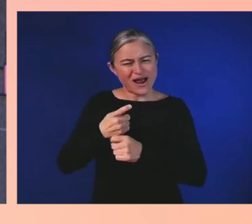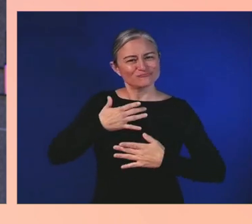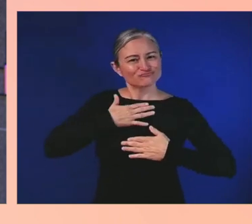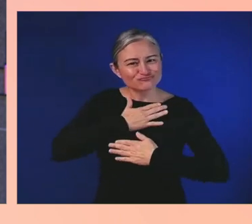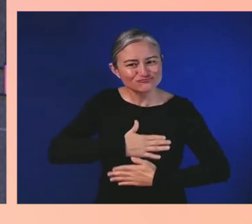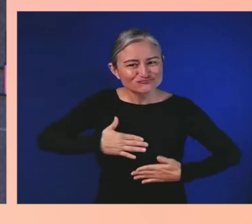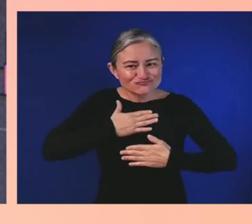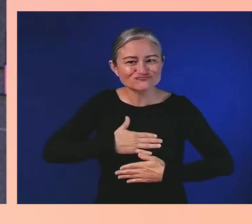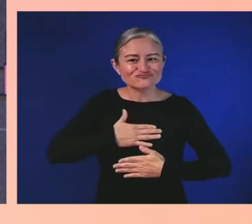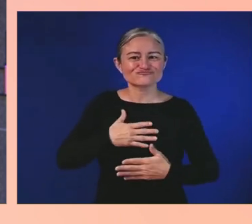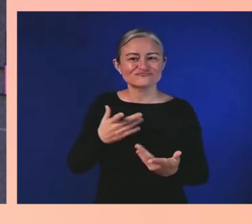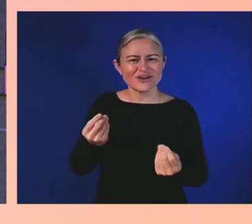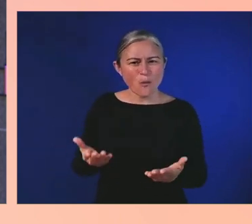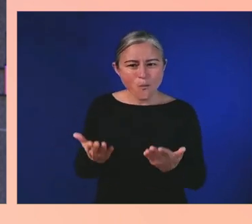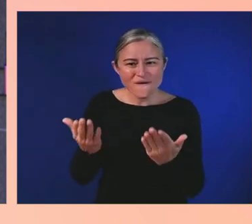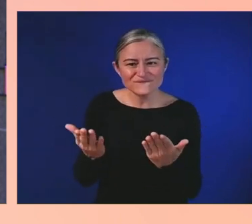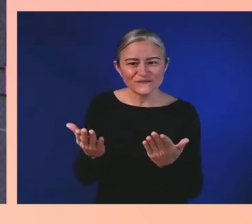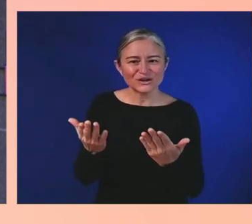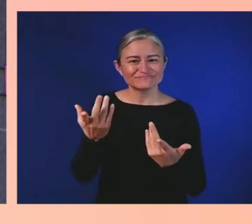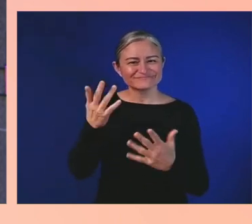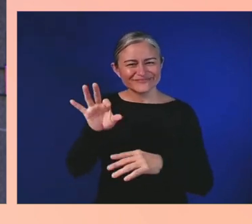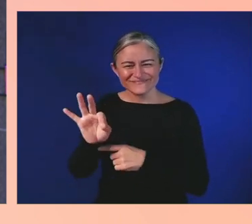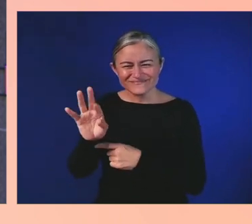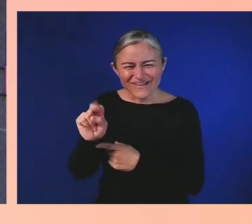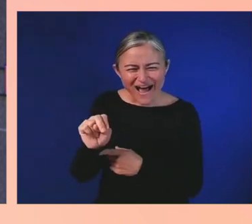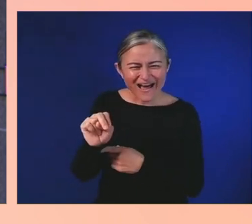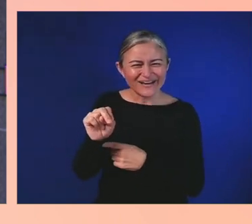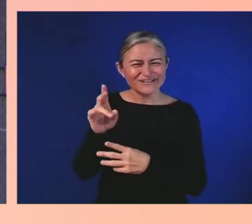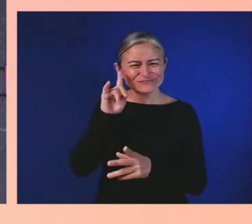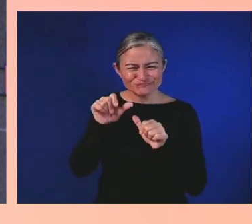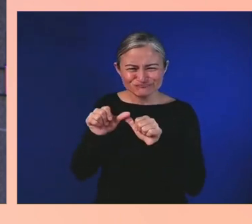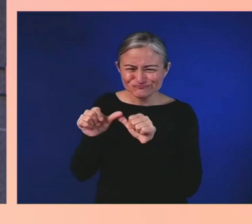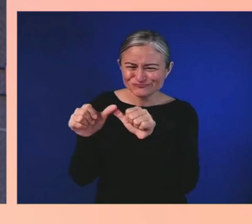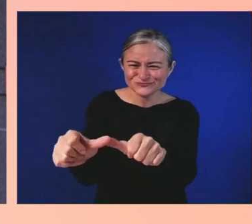We've innovated recently in something called